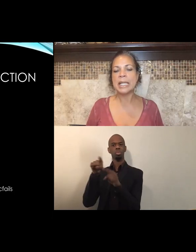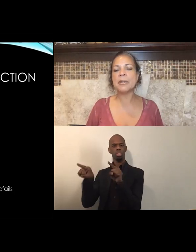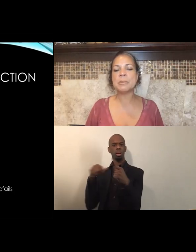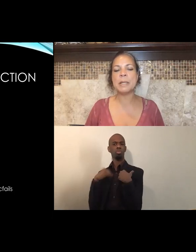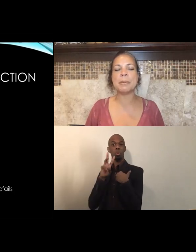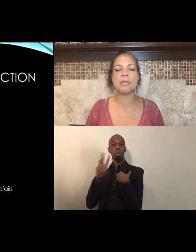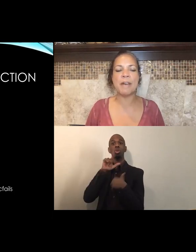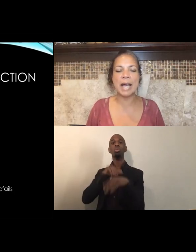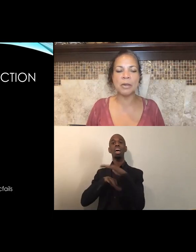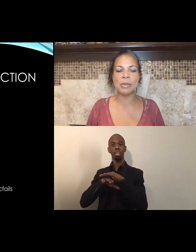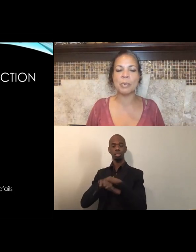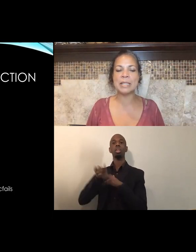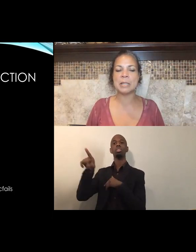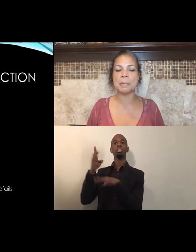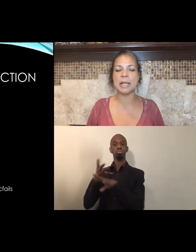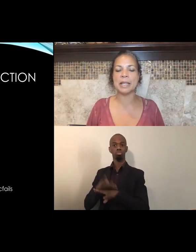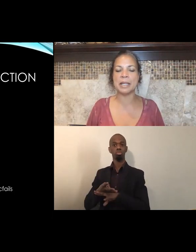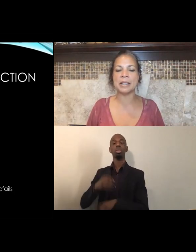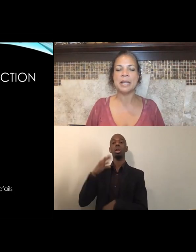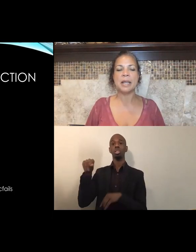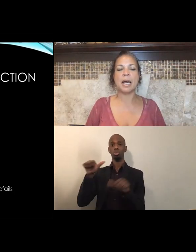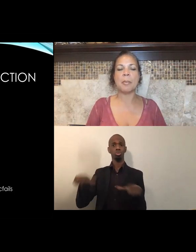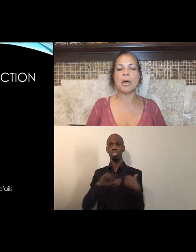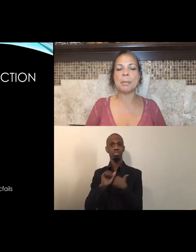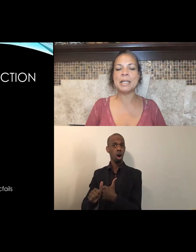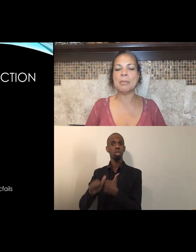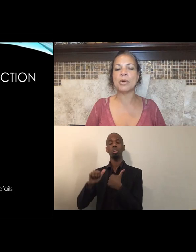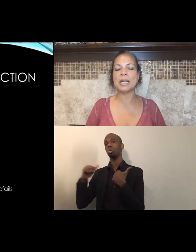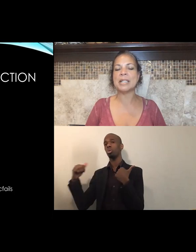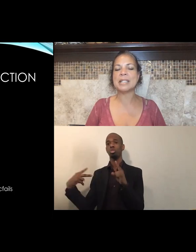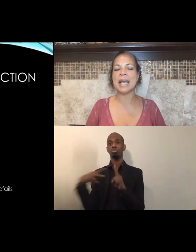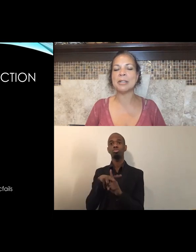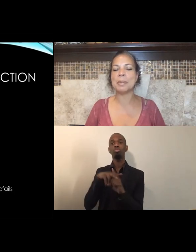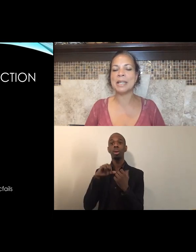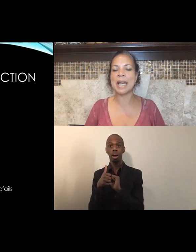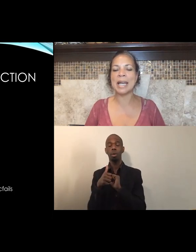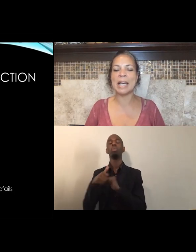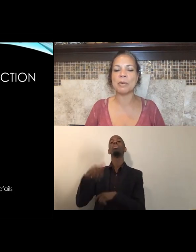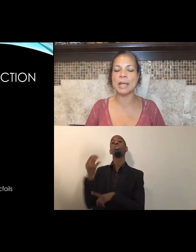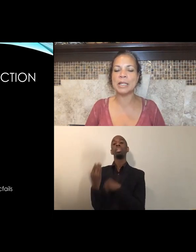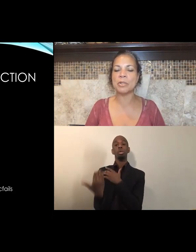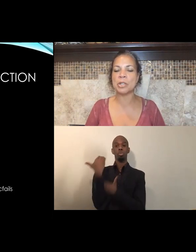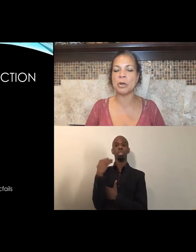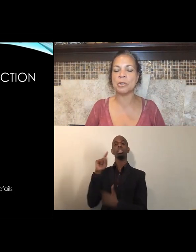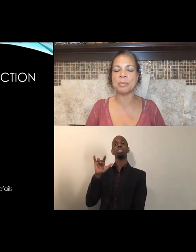Here's people to follow and ways to plug in. On Monday mornings, Tyler B and I have a radio show.